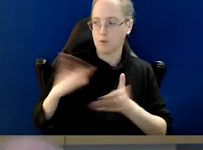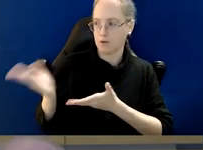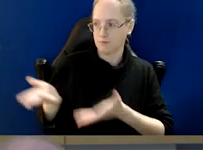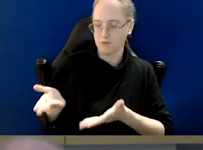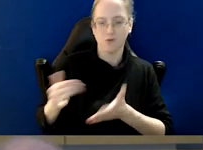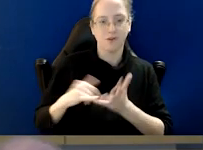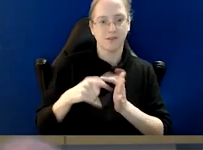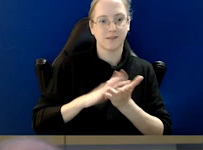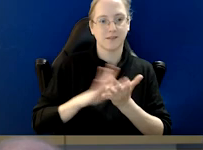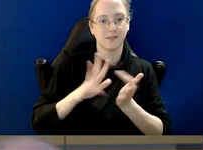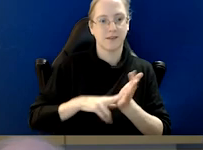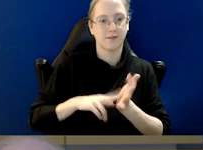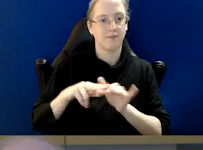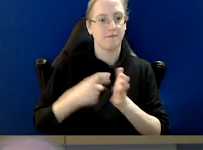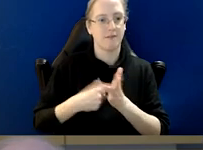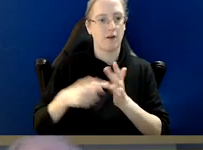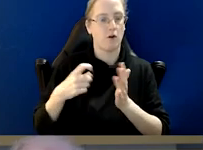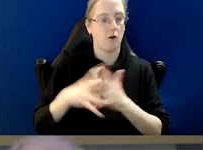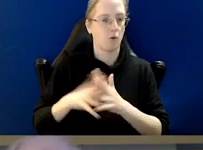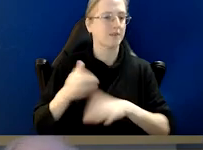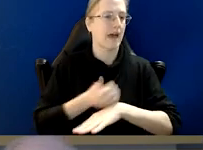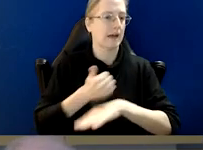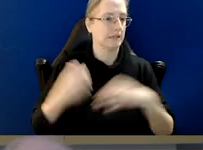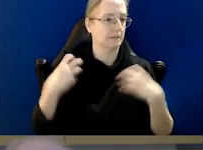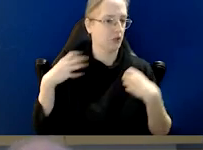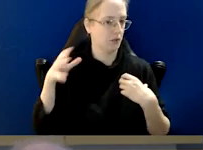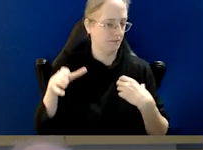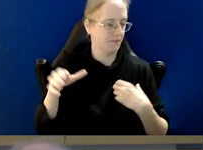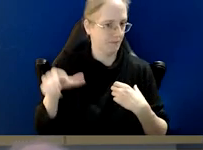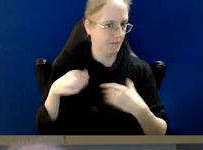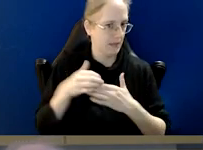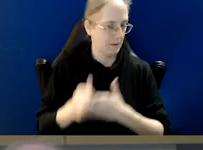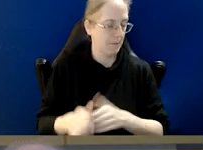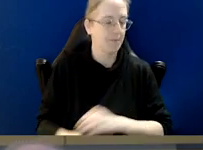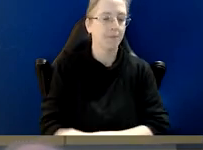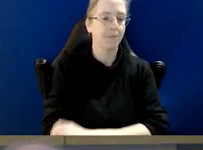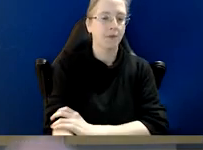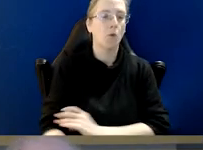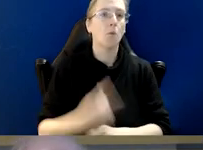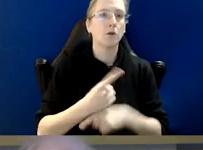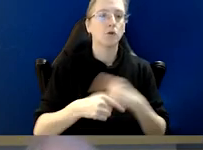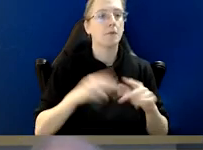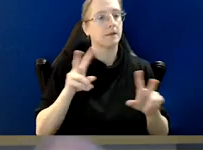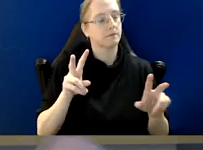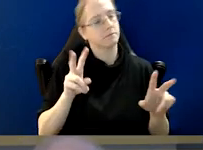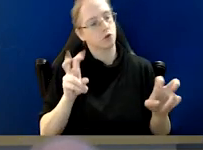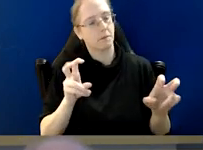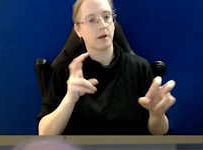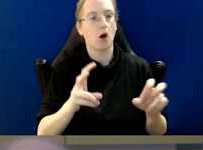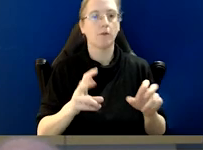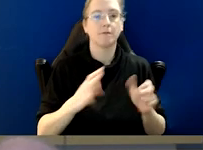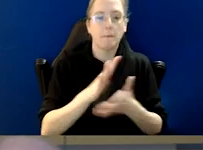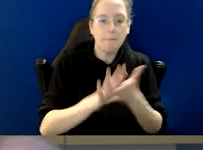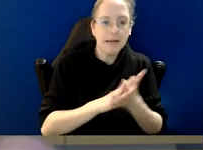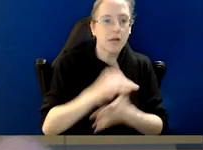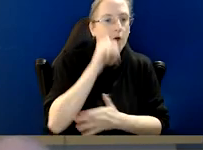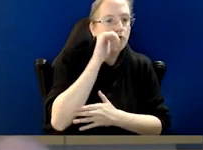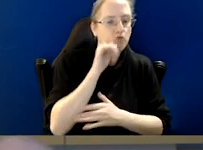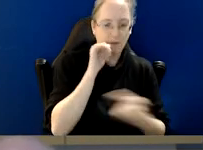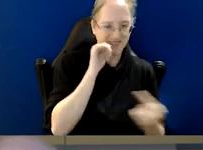So I'm now gonna bring in Stephen Farrow acting Commissioner and we're gonna talk a little bit about the subject of the definition of corrupt conduct